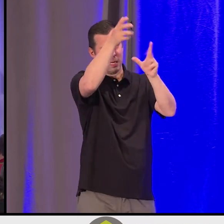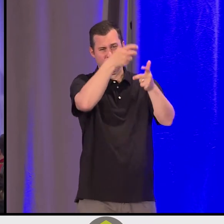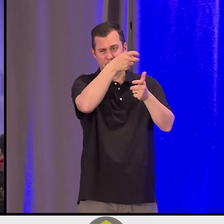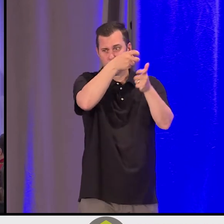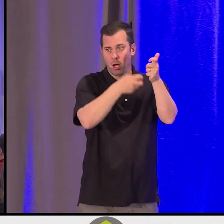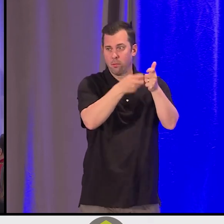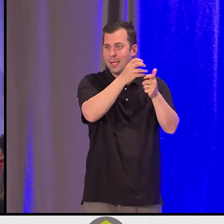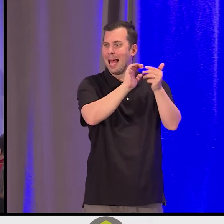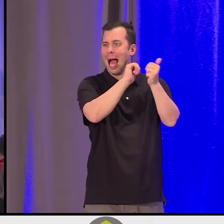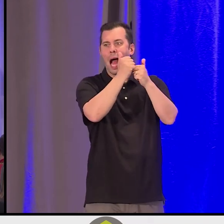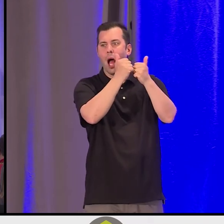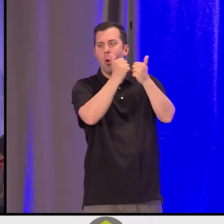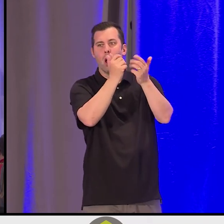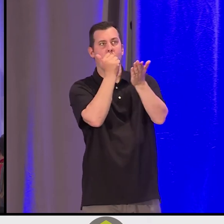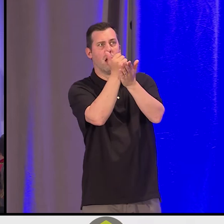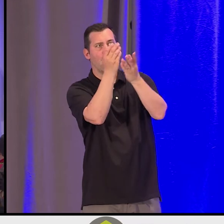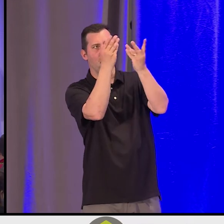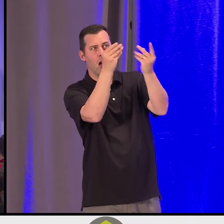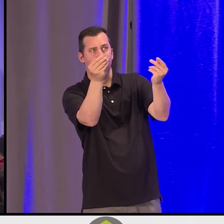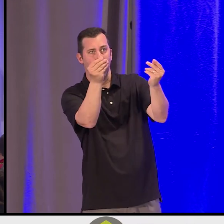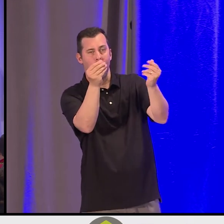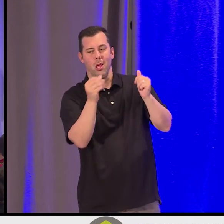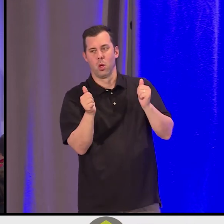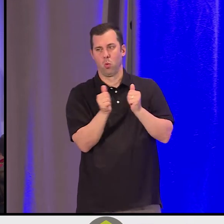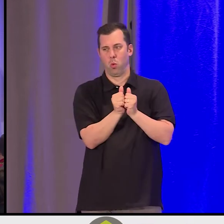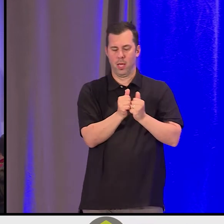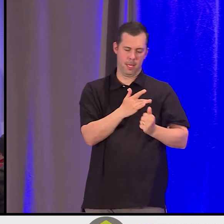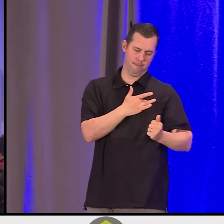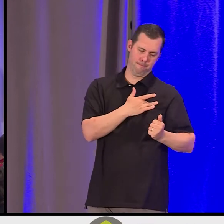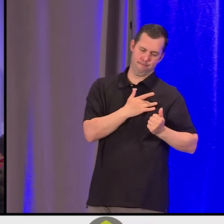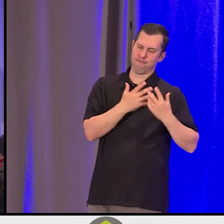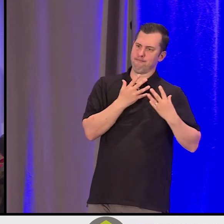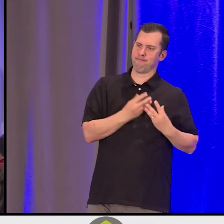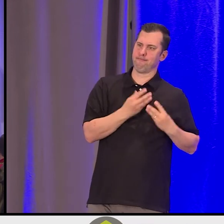and do so in a compassionate way where we get to better understand first.